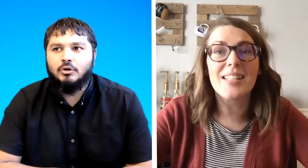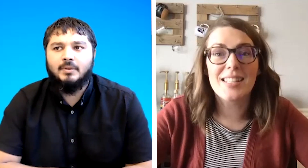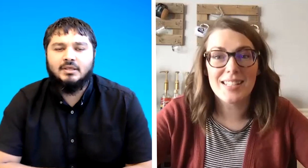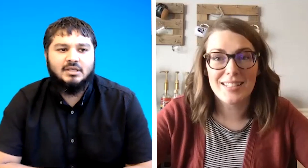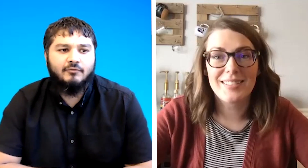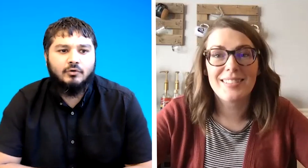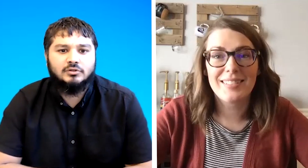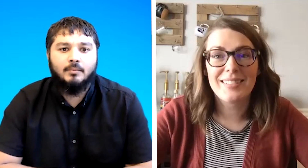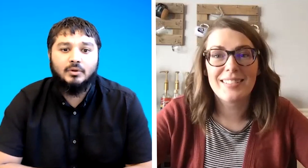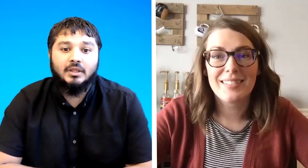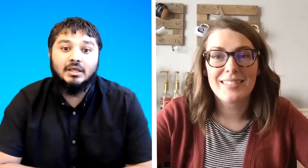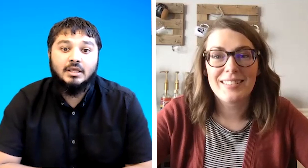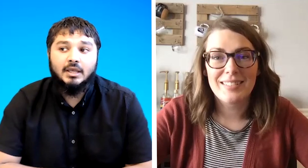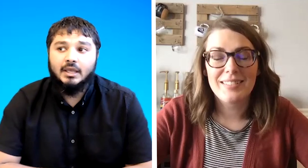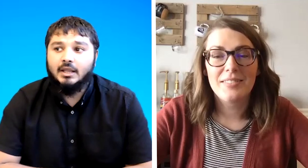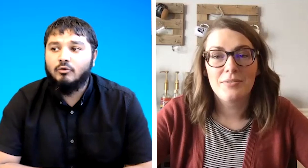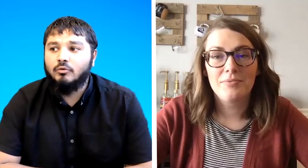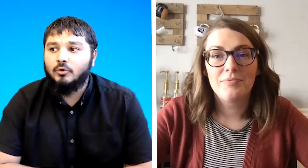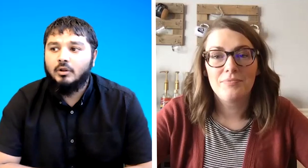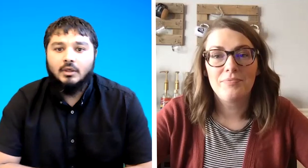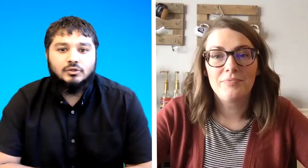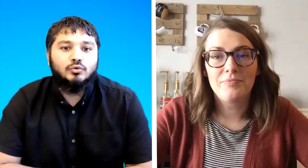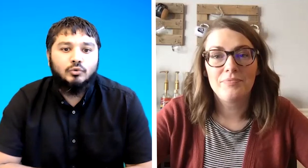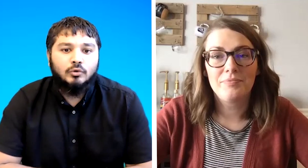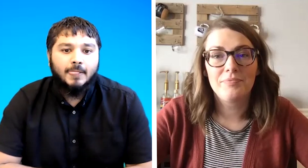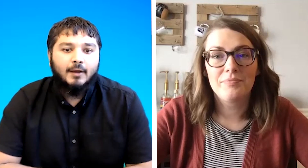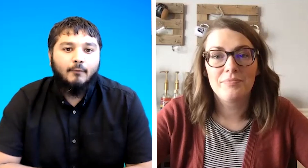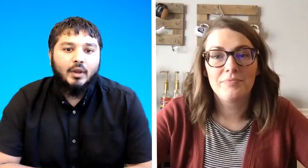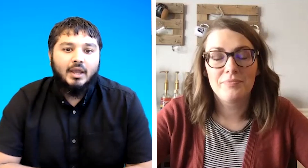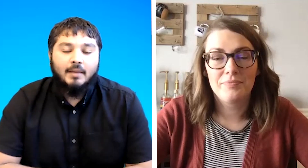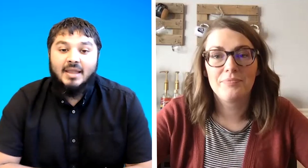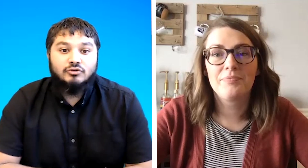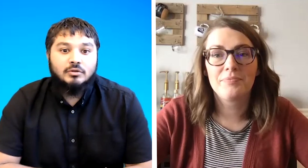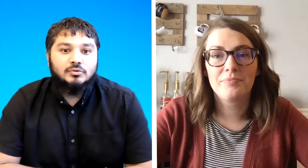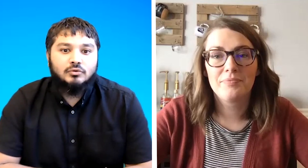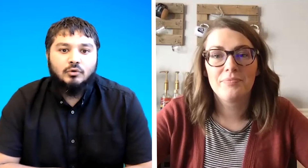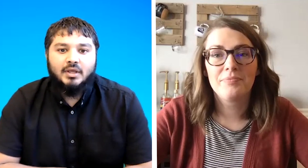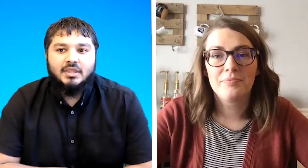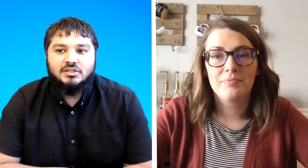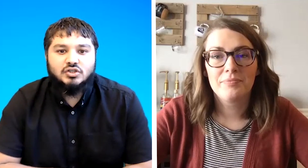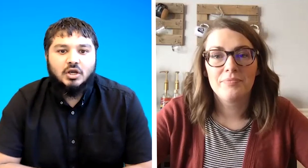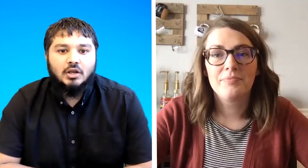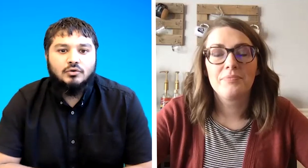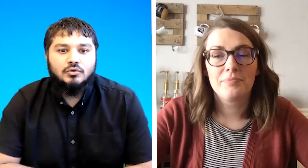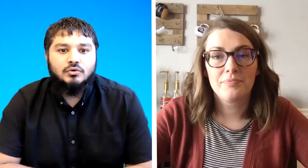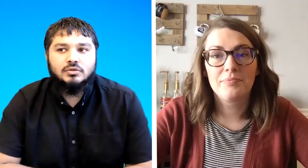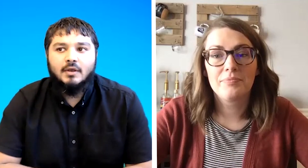be say for example in a in a normal school where a mainstream school where there's a child who's